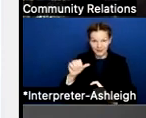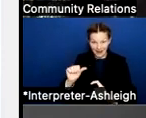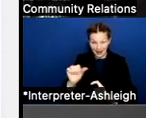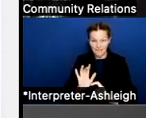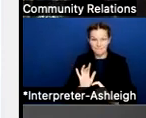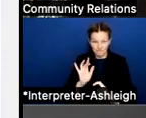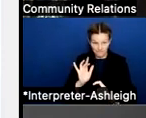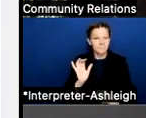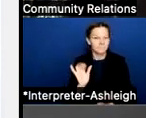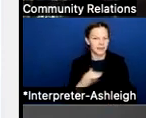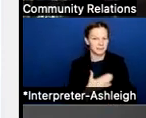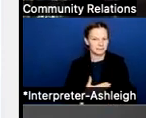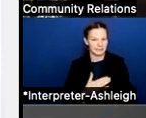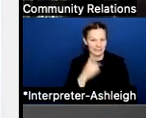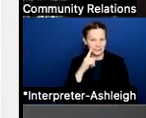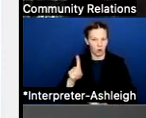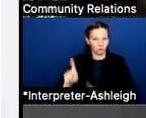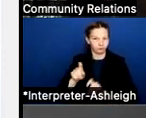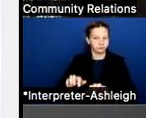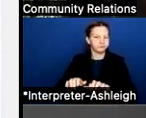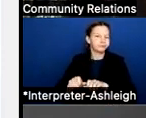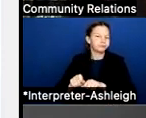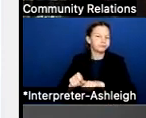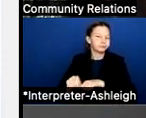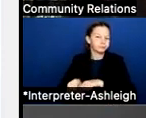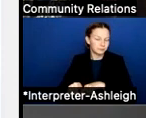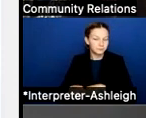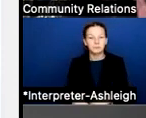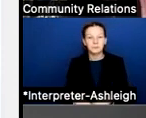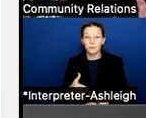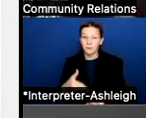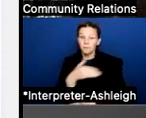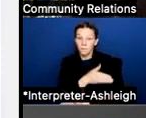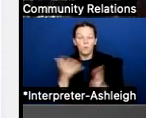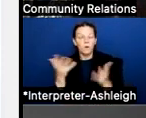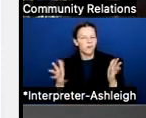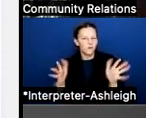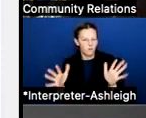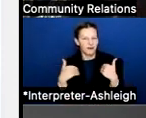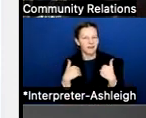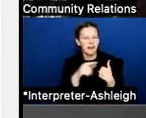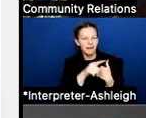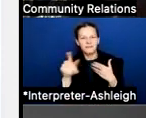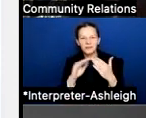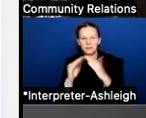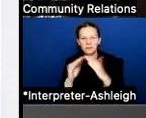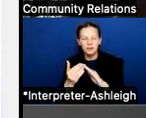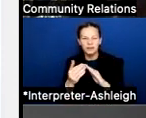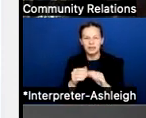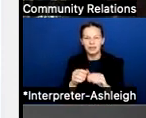we allowed our community members to submit questions via the submit question submission form earlier before this event. So we'll answer those questions as well.